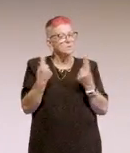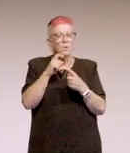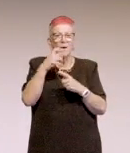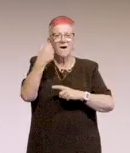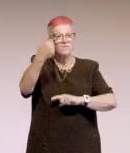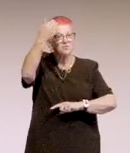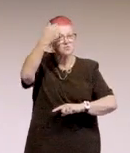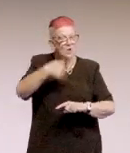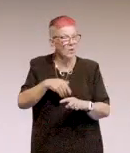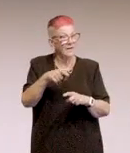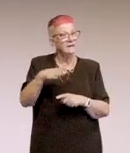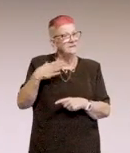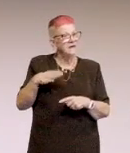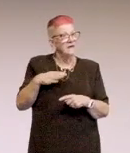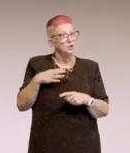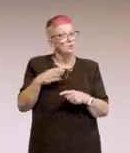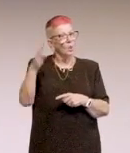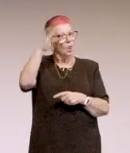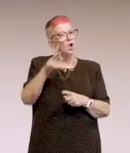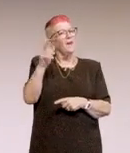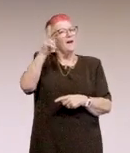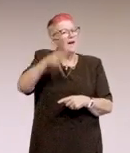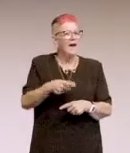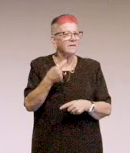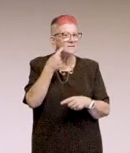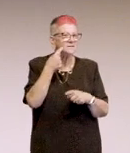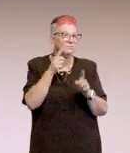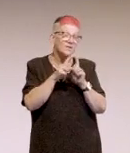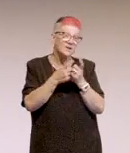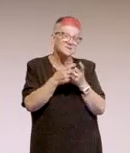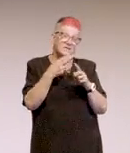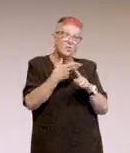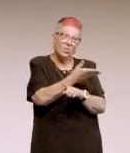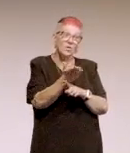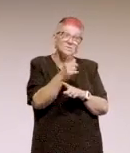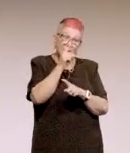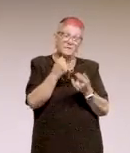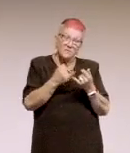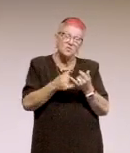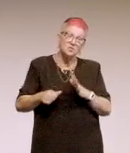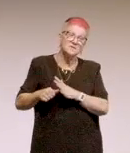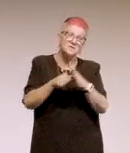And they have to relearn and do the simple things, it can actually be very difficult.